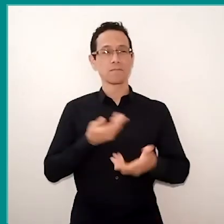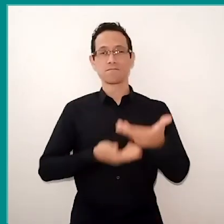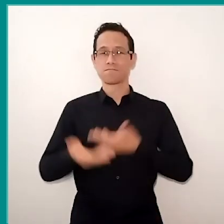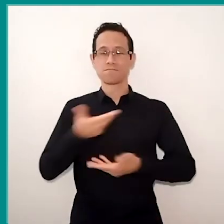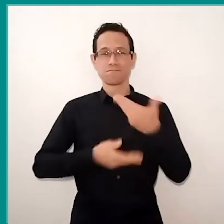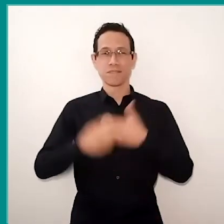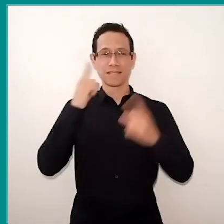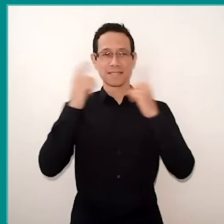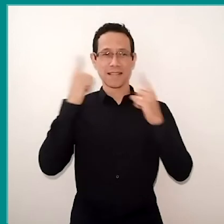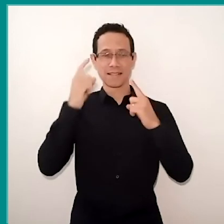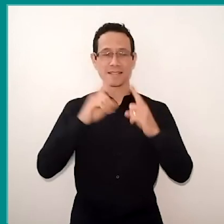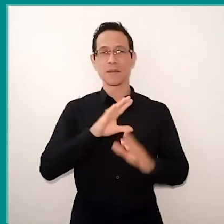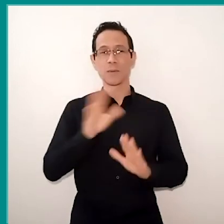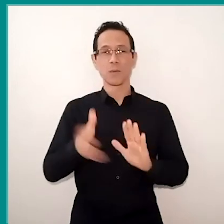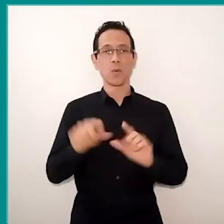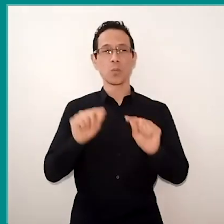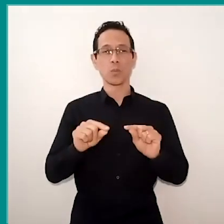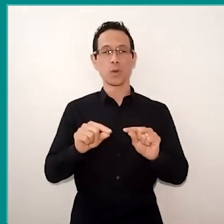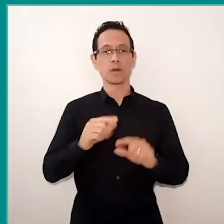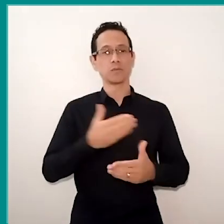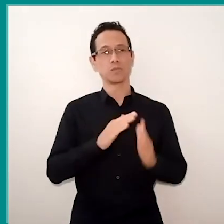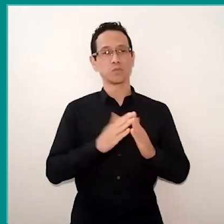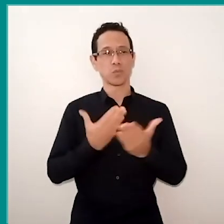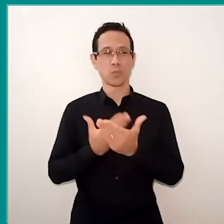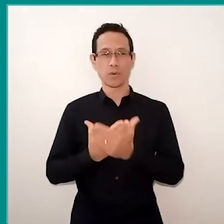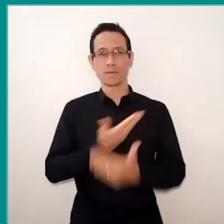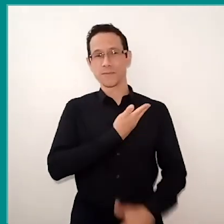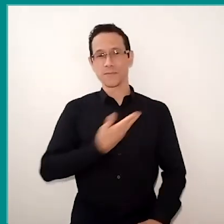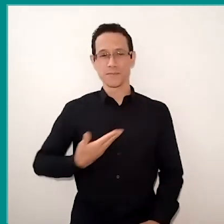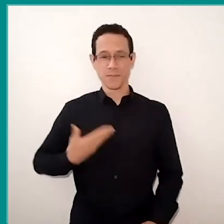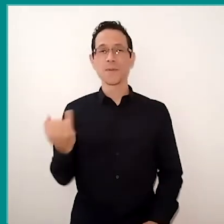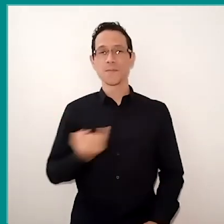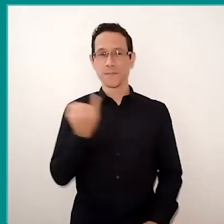around the public school and the value of its resignification.